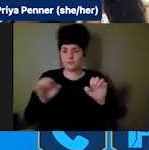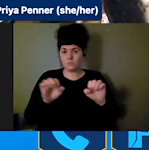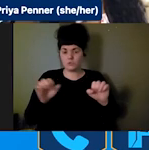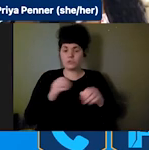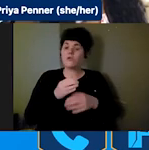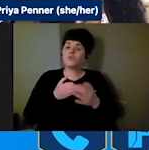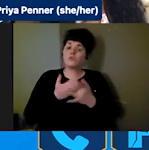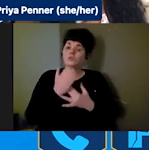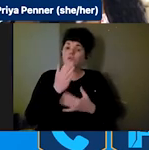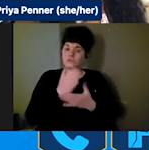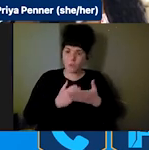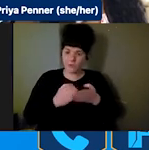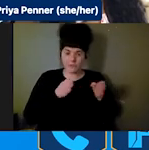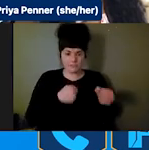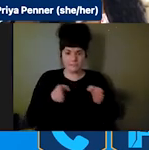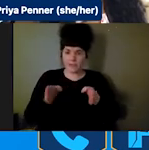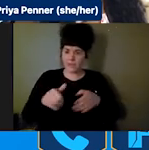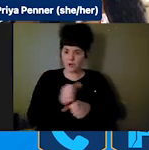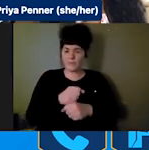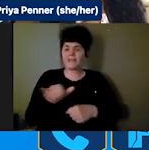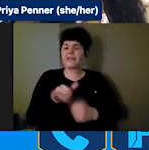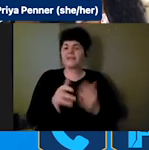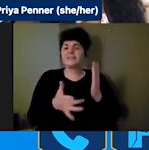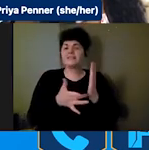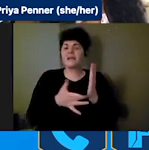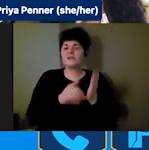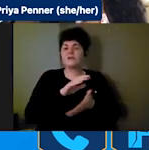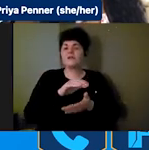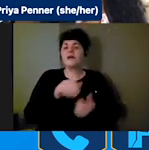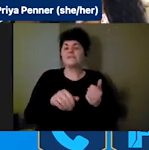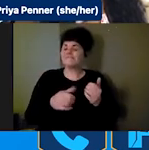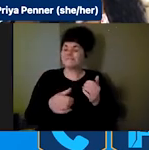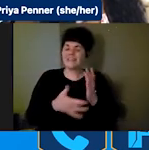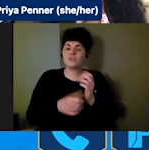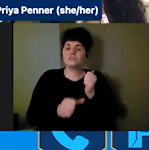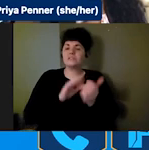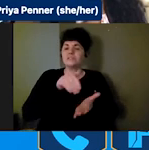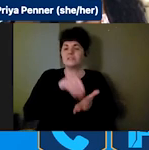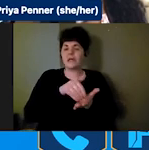like the Technical Centers and